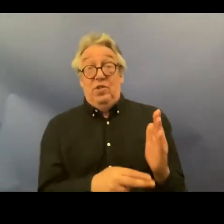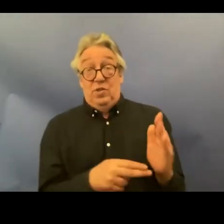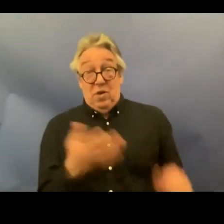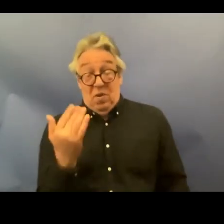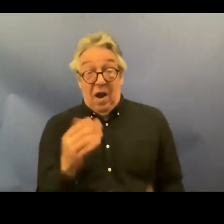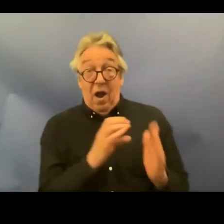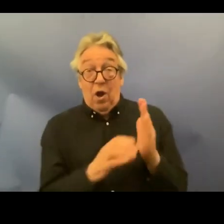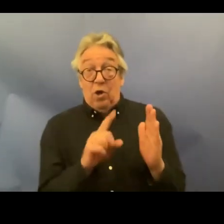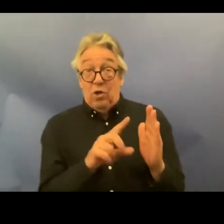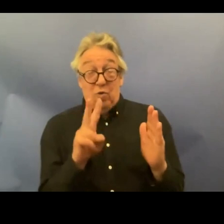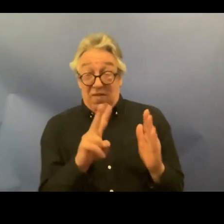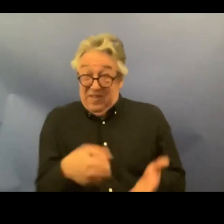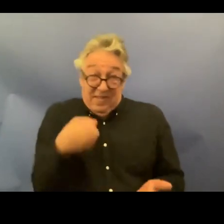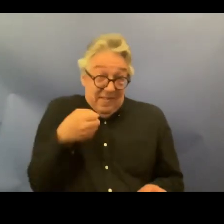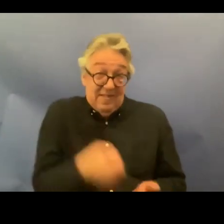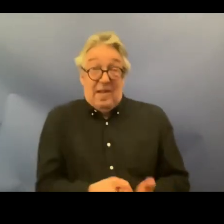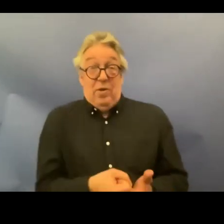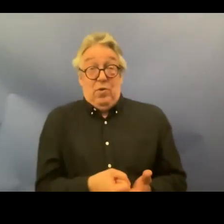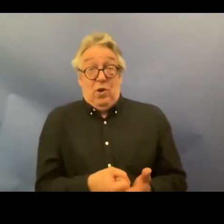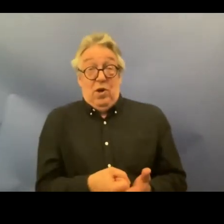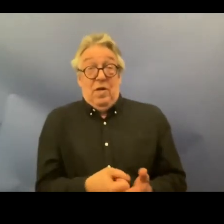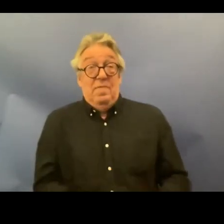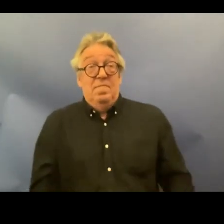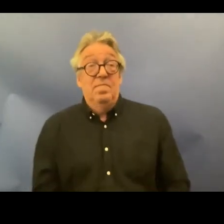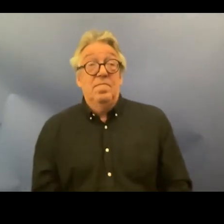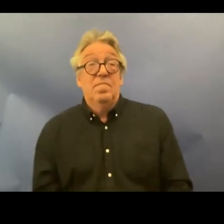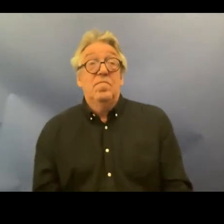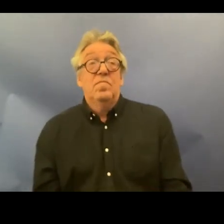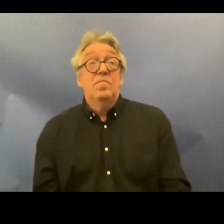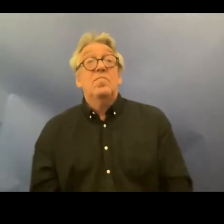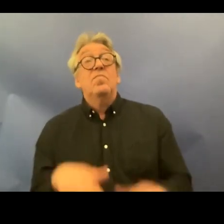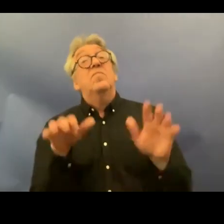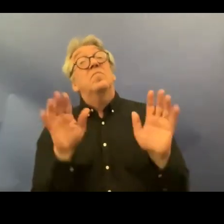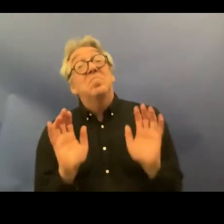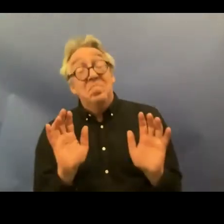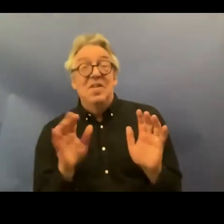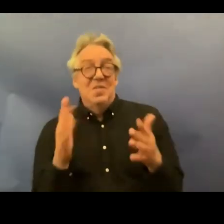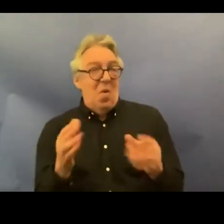position that article 12 has in the convention so there are plenty of very